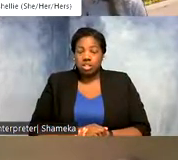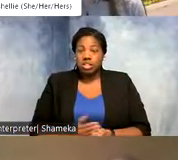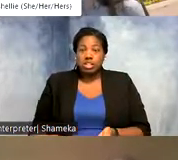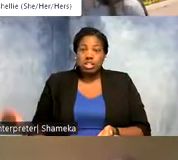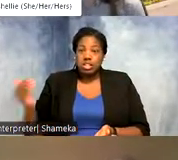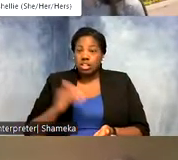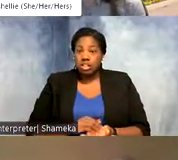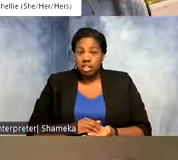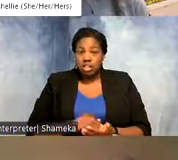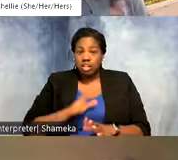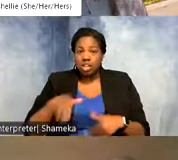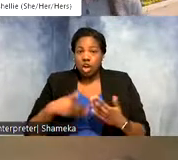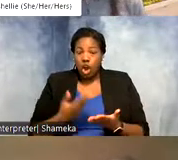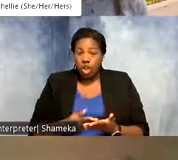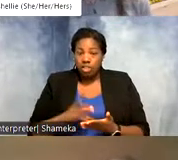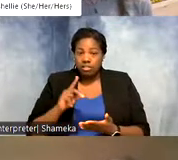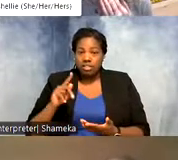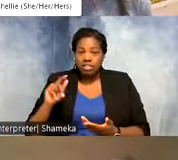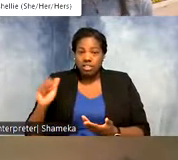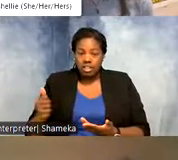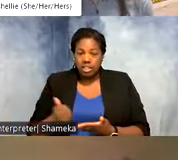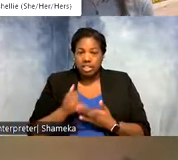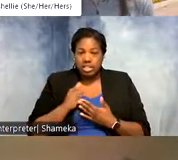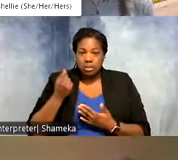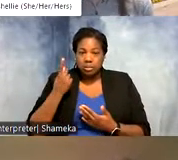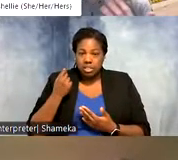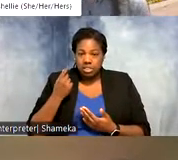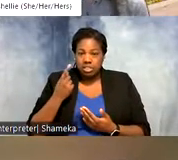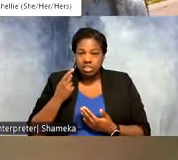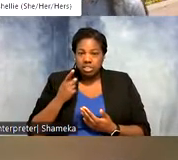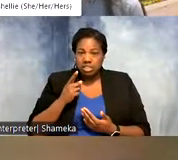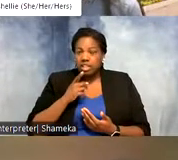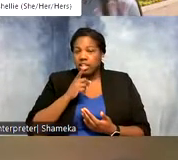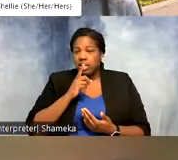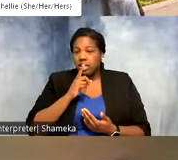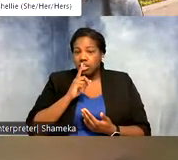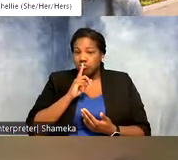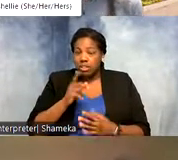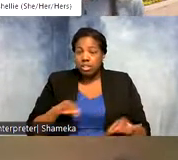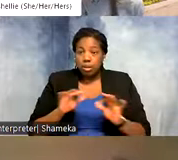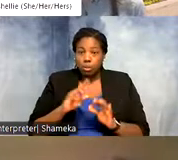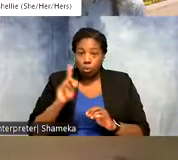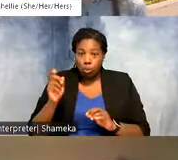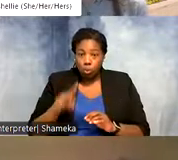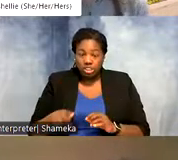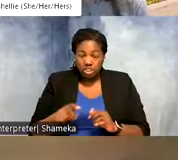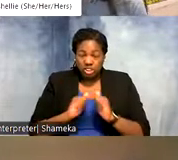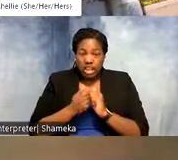combined data can help us answer key questions for conservation or to save these birds. So I want you